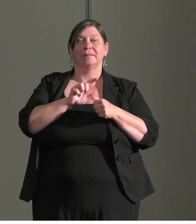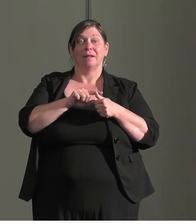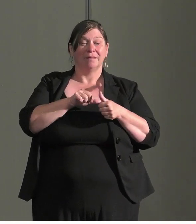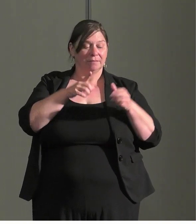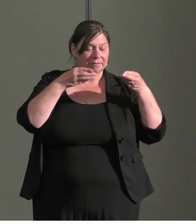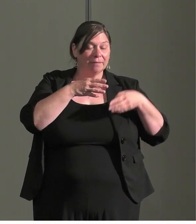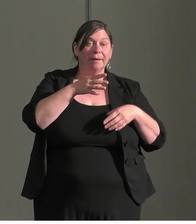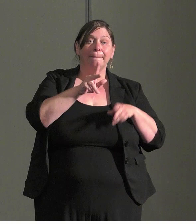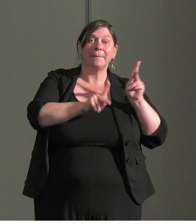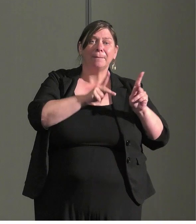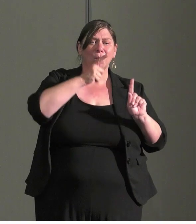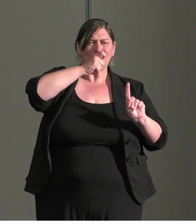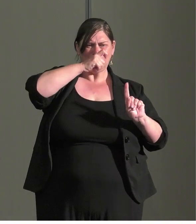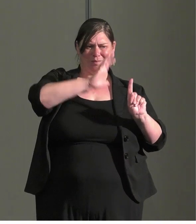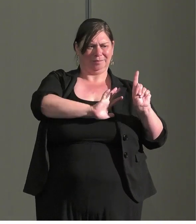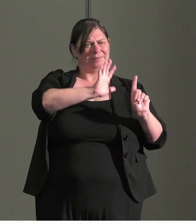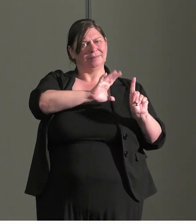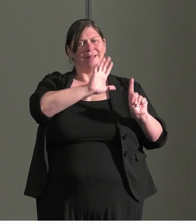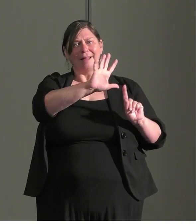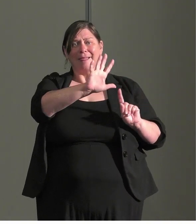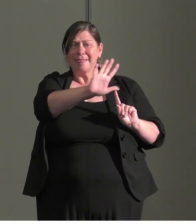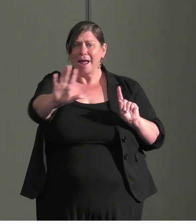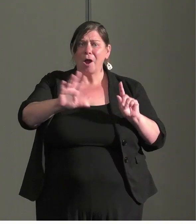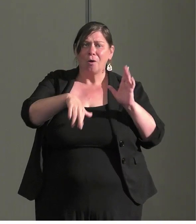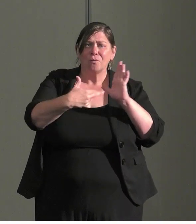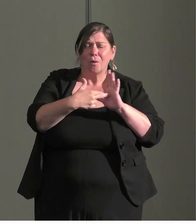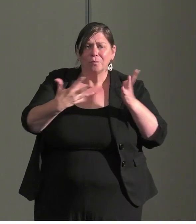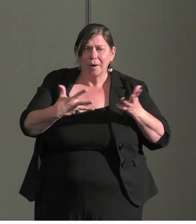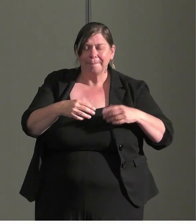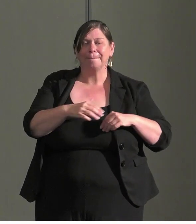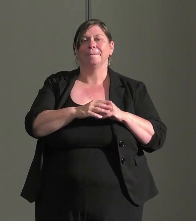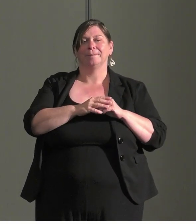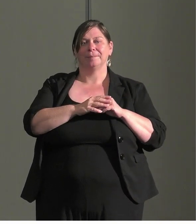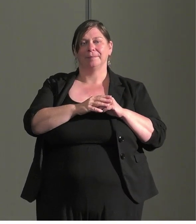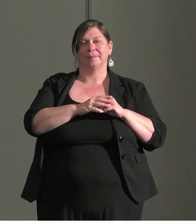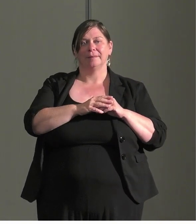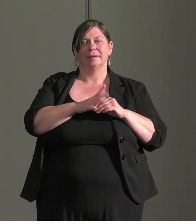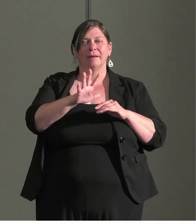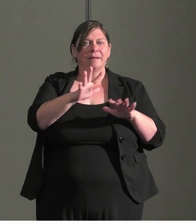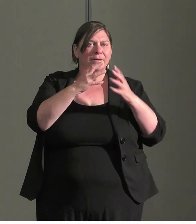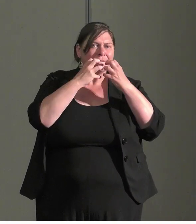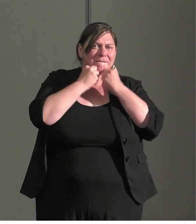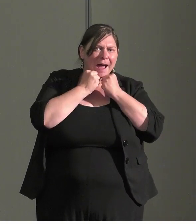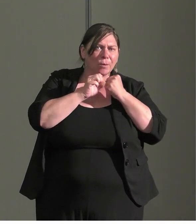Who are the people on the team and their roles? What are the values people have? What do they